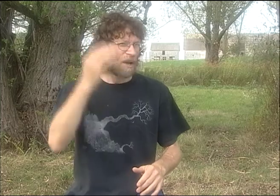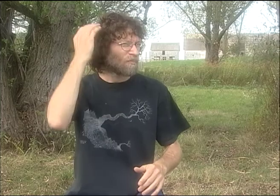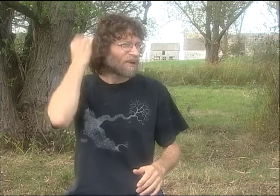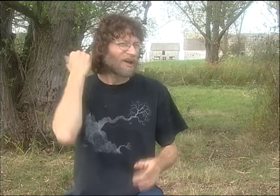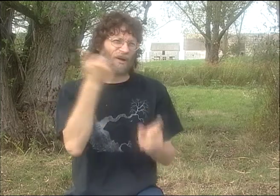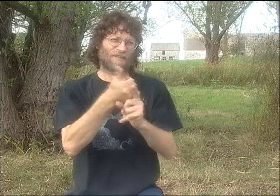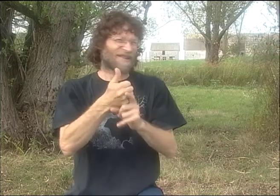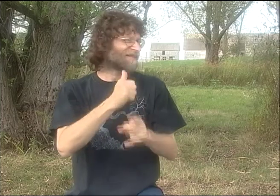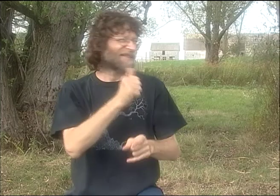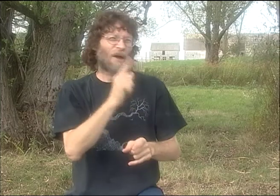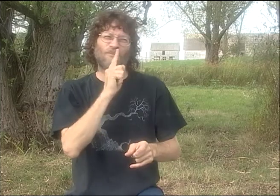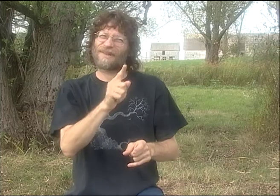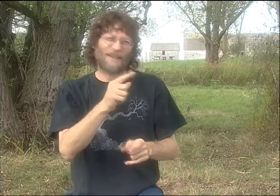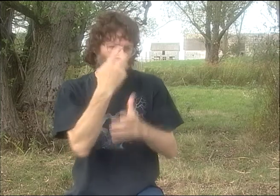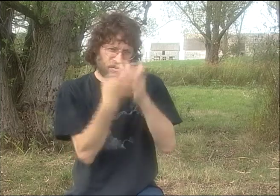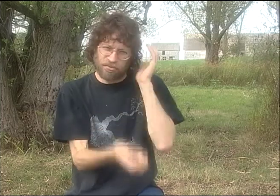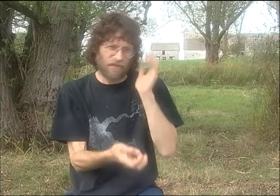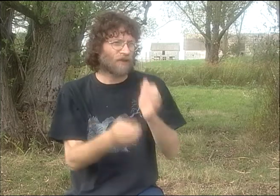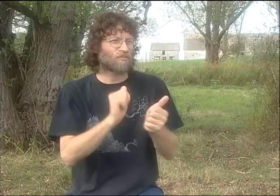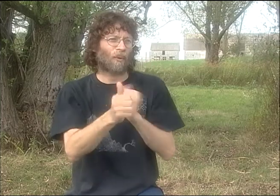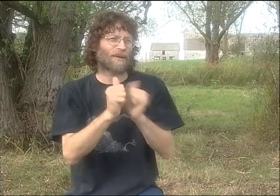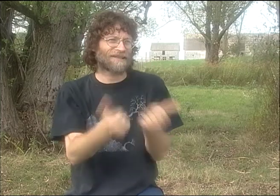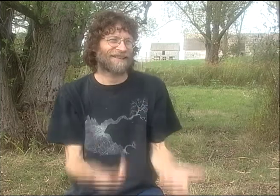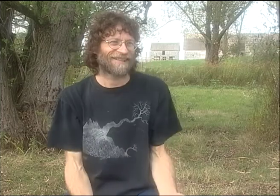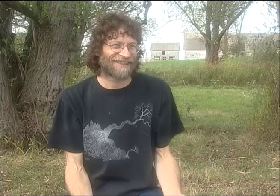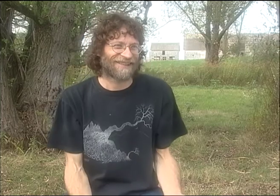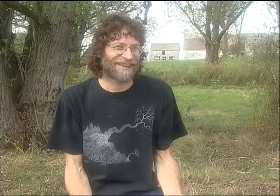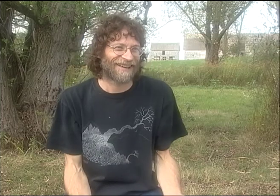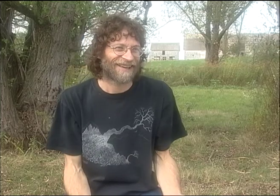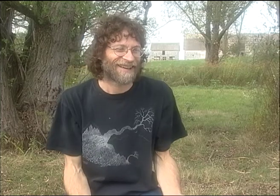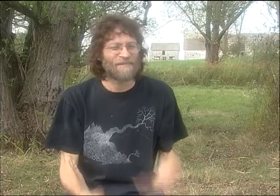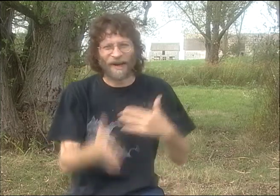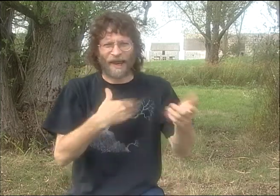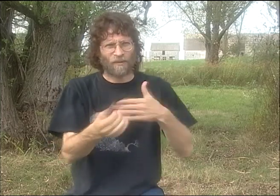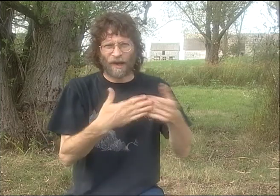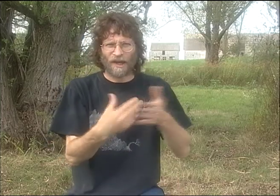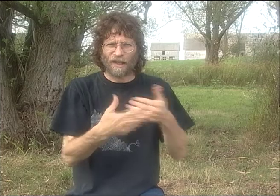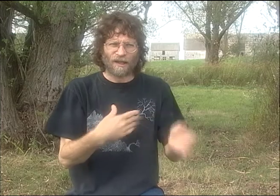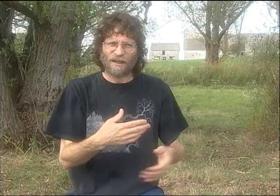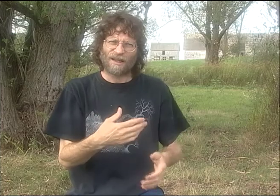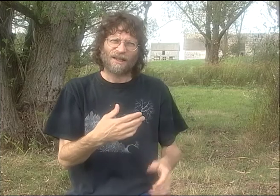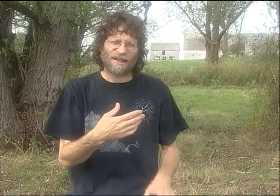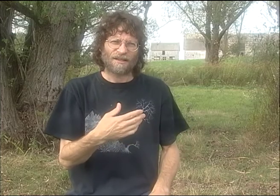IT WAS REALLY FUNNY BECAUSE REALLY, IN RETROSPECT, PETER'S NOT REALLY INTO SPORTS.